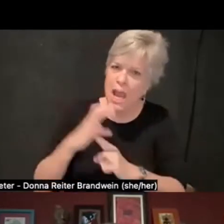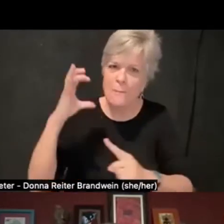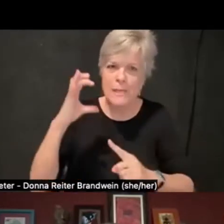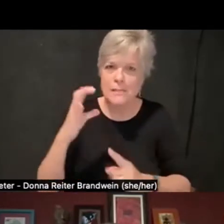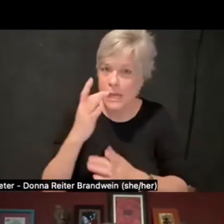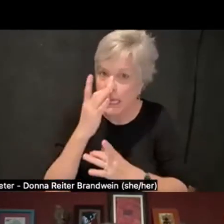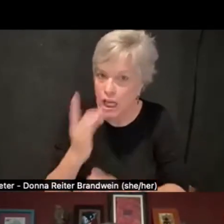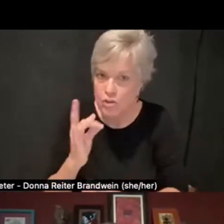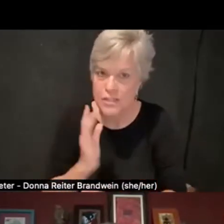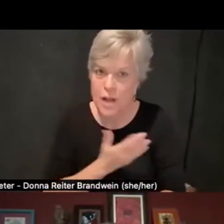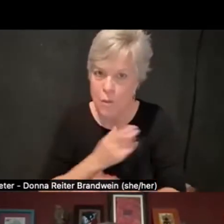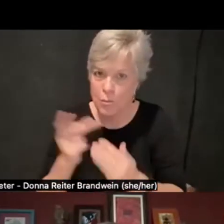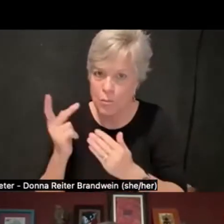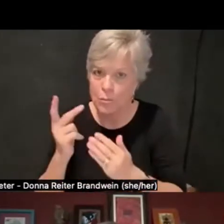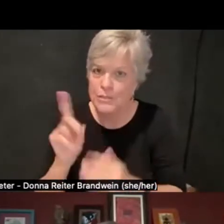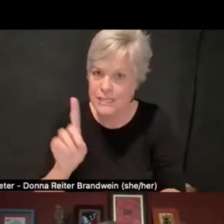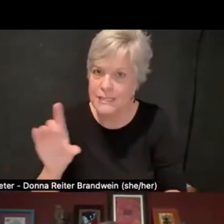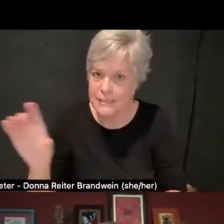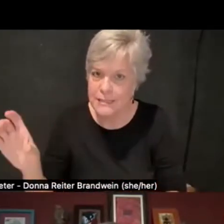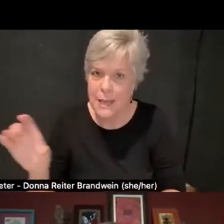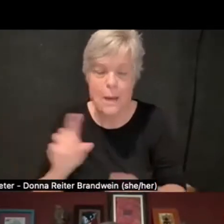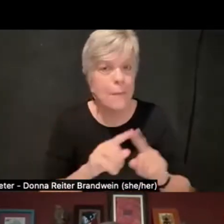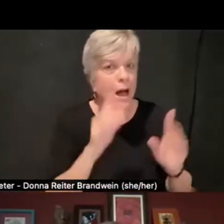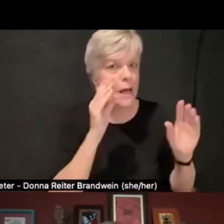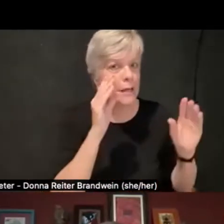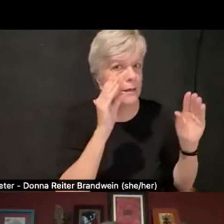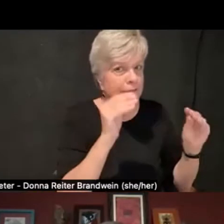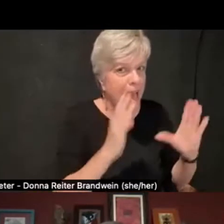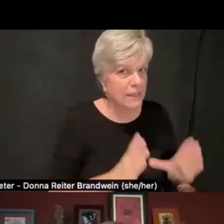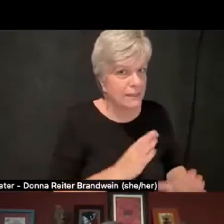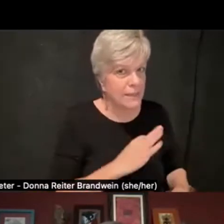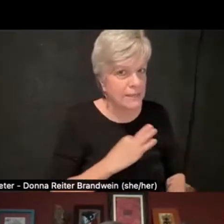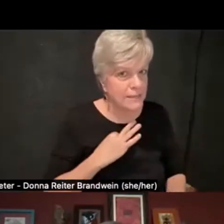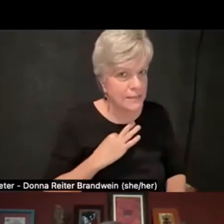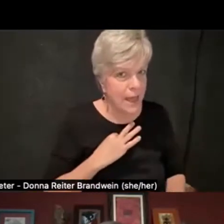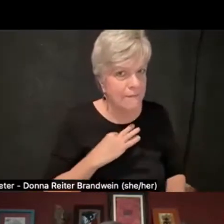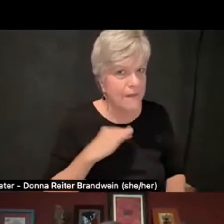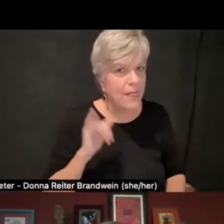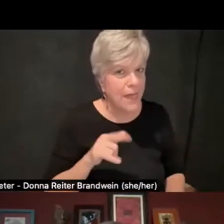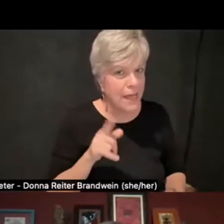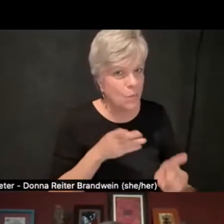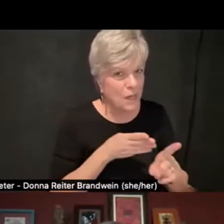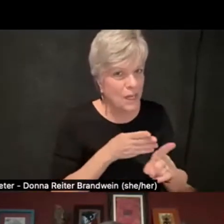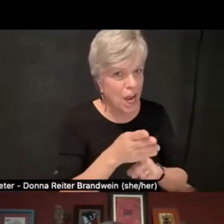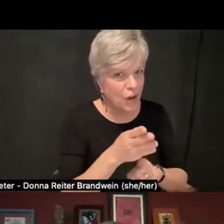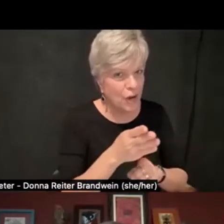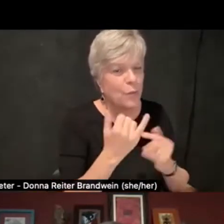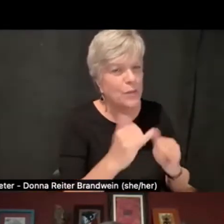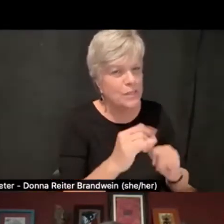but the faculty and staff, that's one area where we still need to move the needle